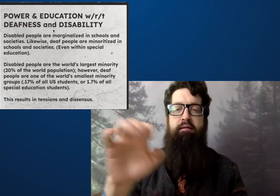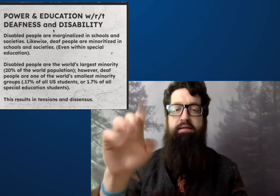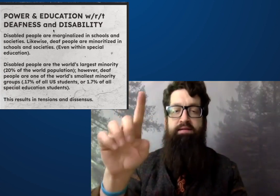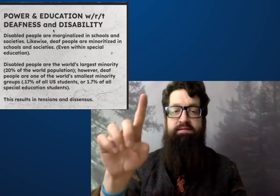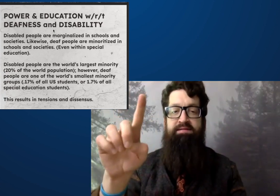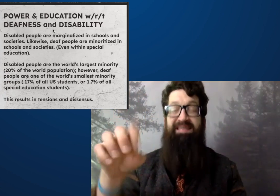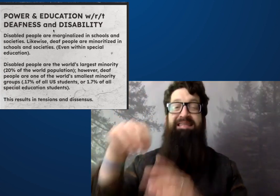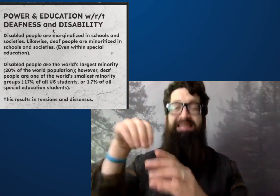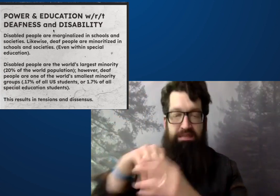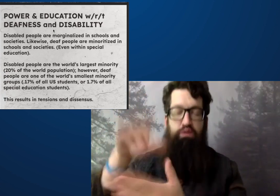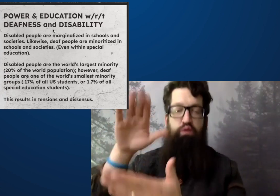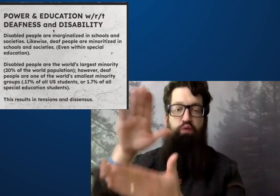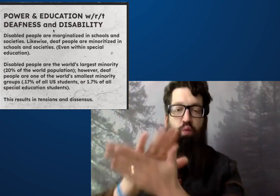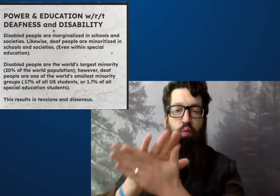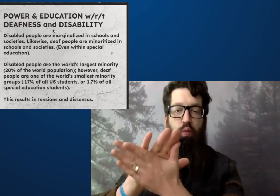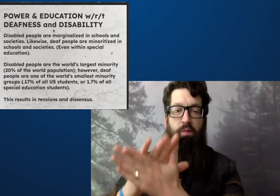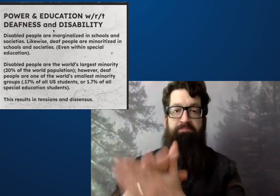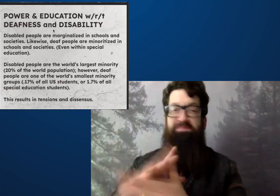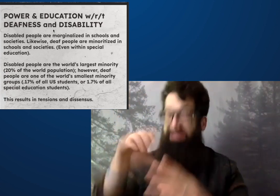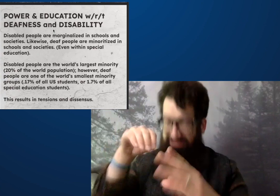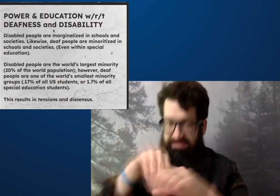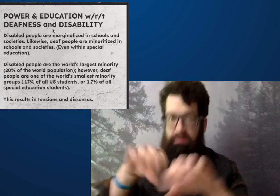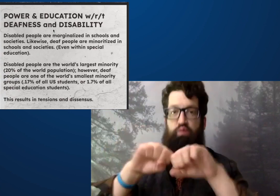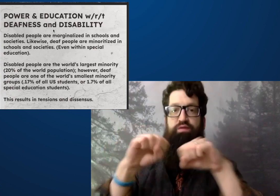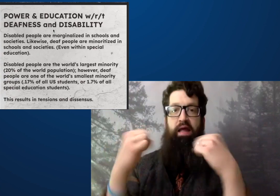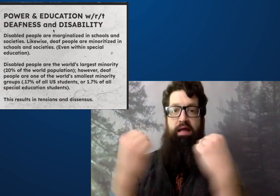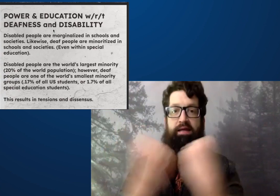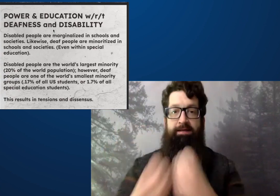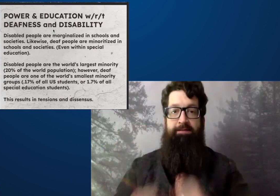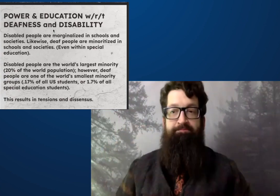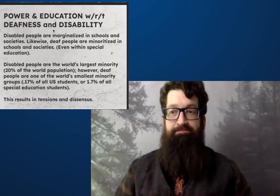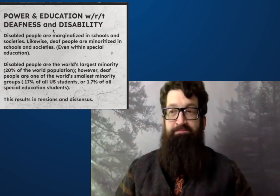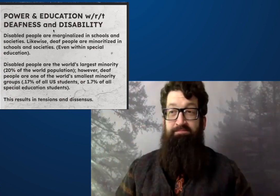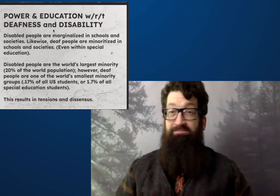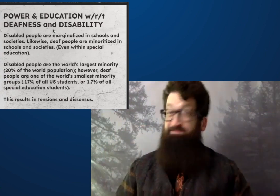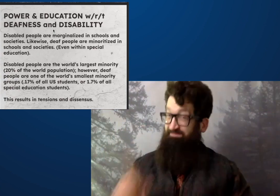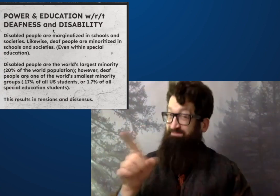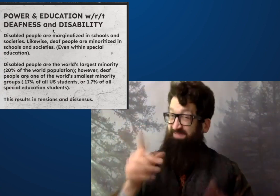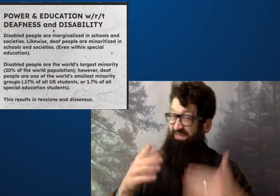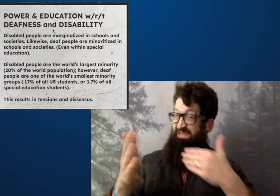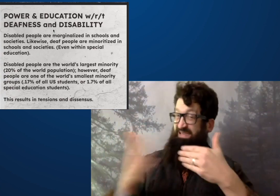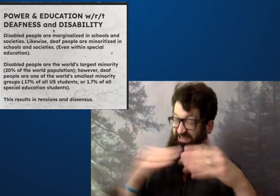Likewise, deaf people are minoritized in schools and societies.